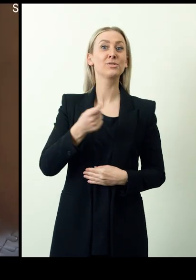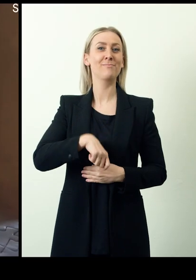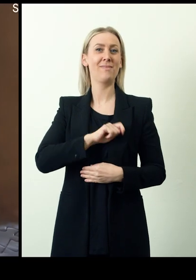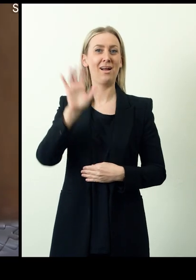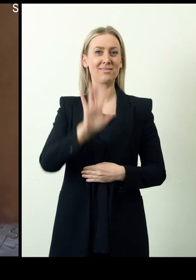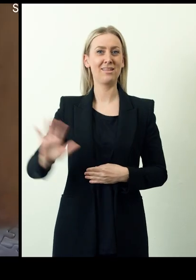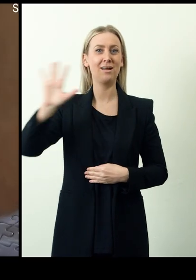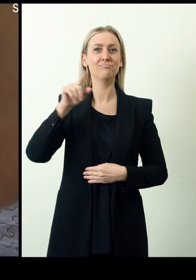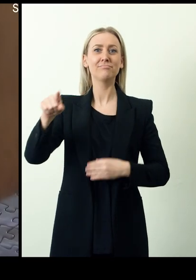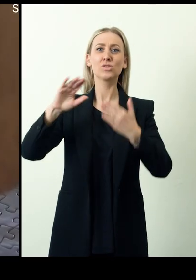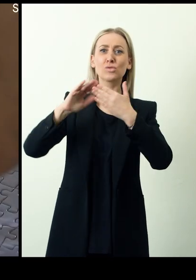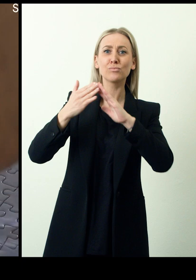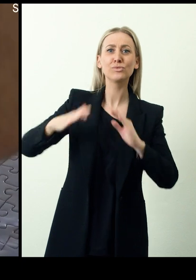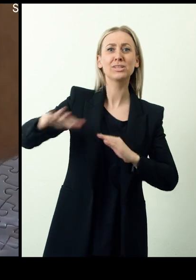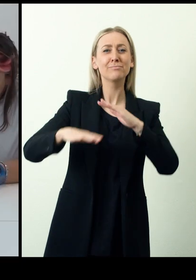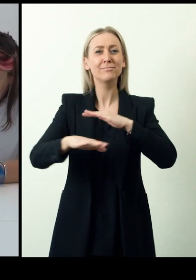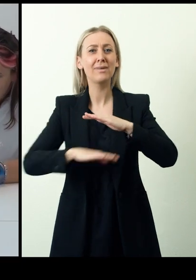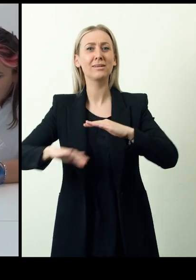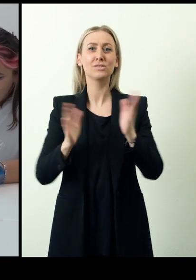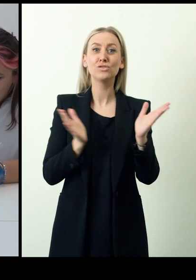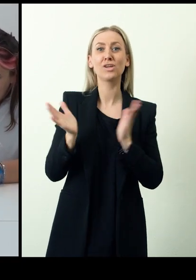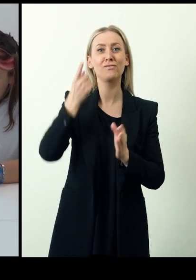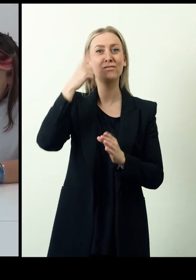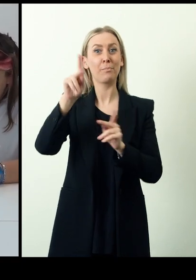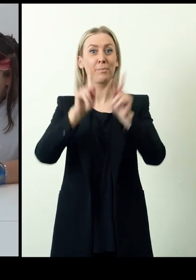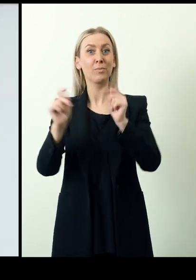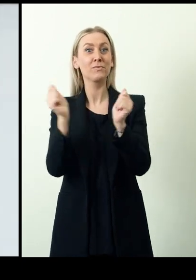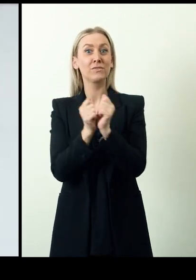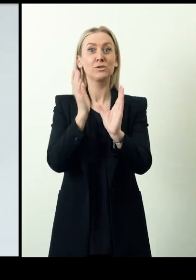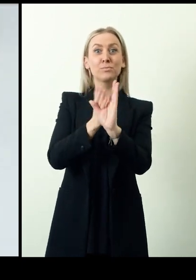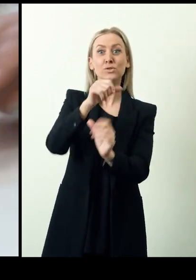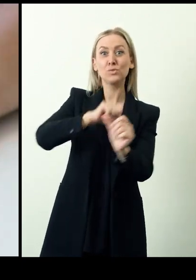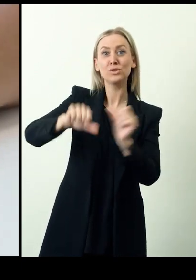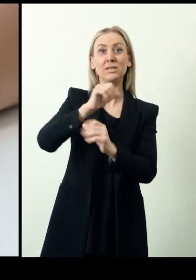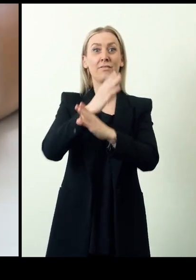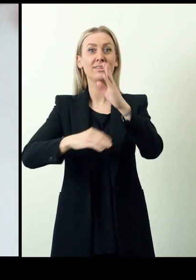Open Space by Support Girona, Spain is a community based service for people with psychosocial disabilities.